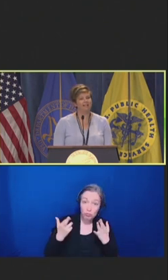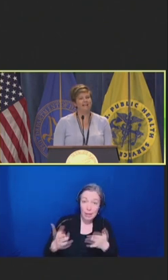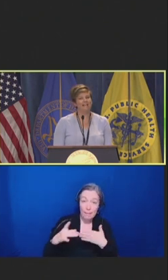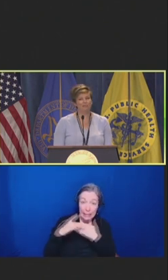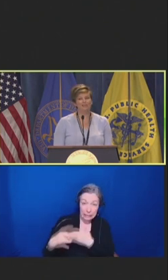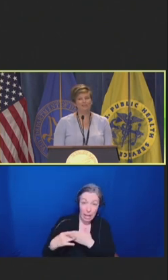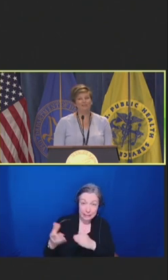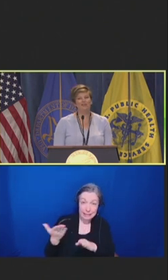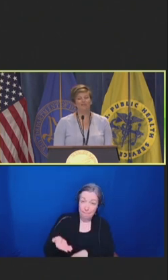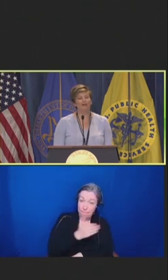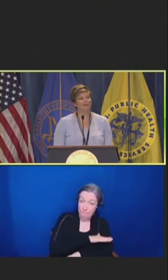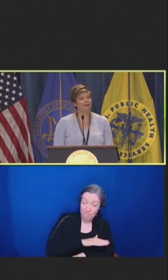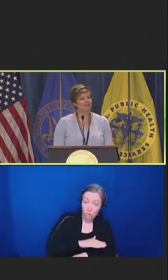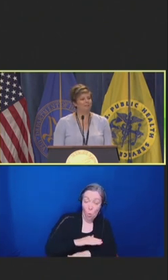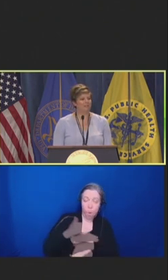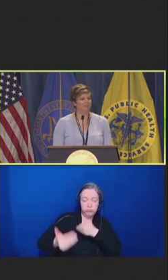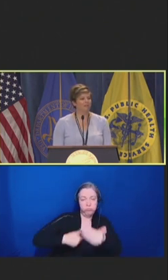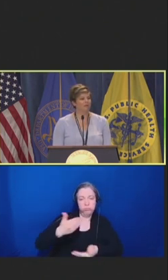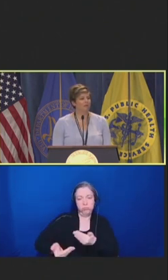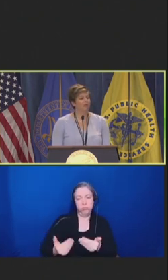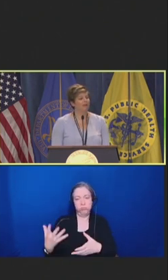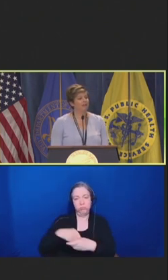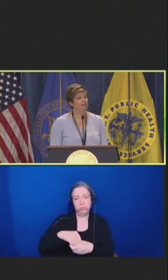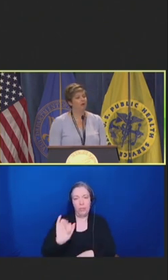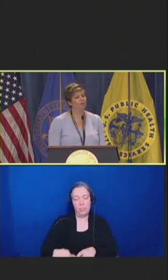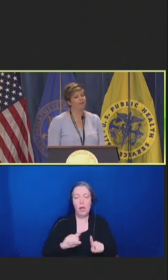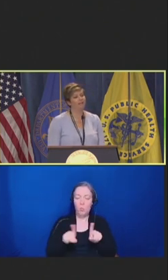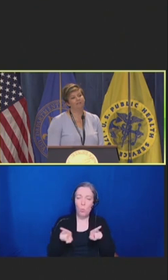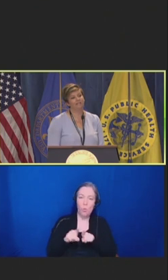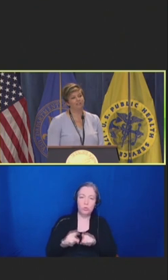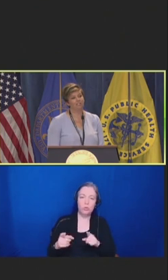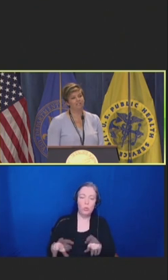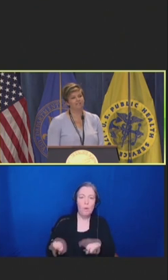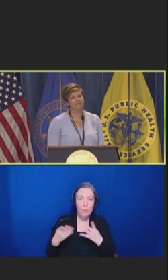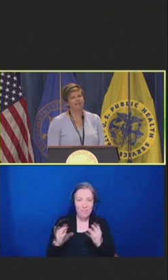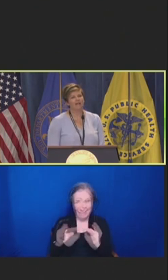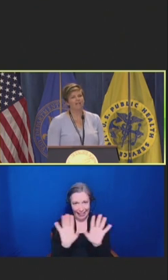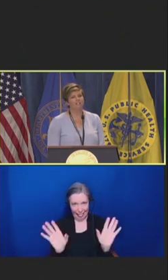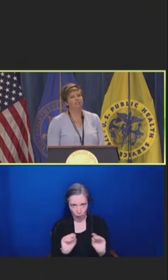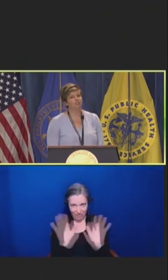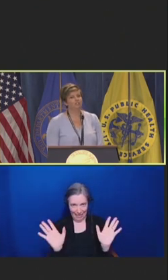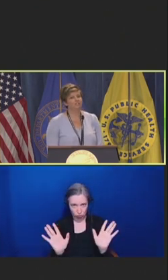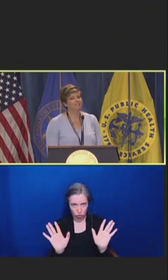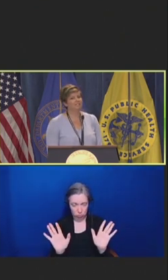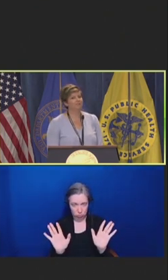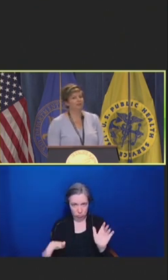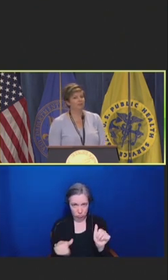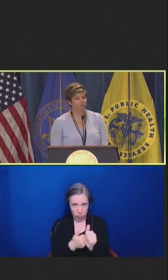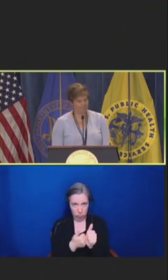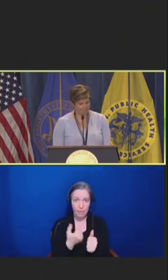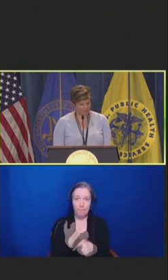as well as some that have followed on to make sure that we are providing appropriate clarifications to ensure successful implementation.